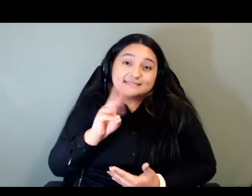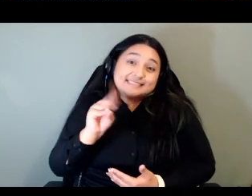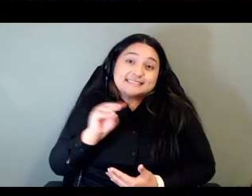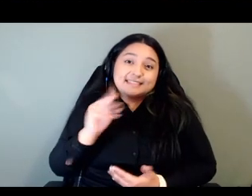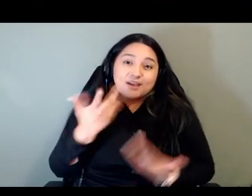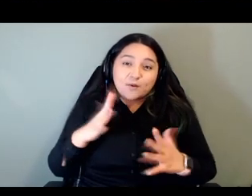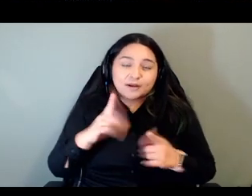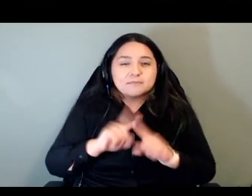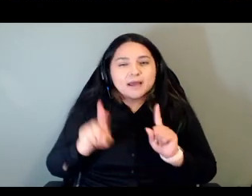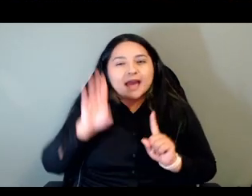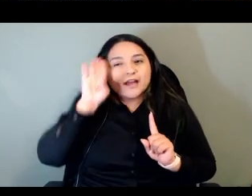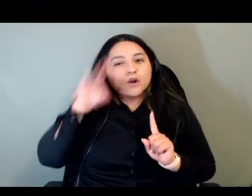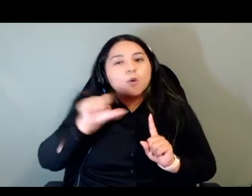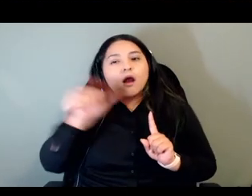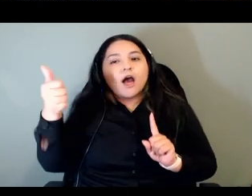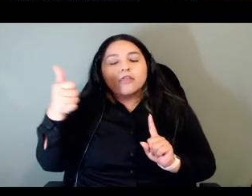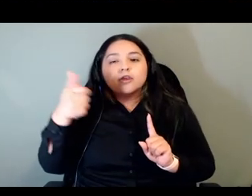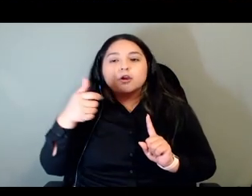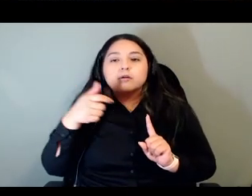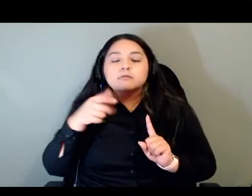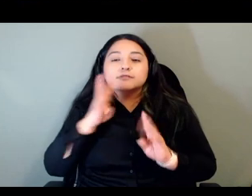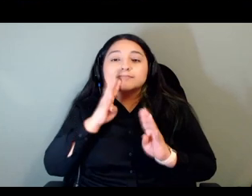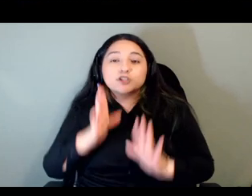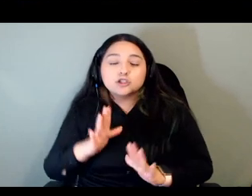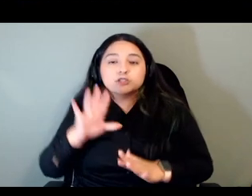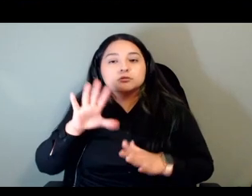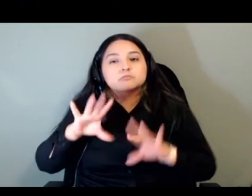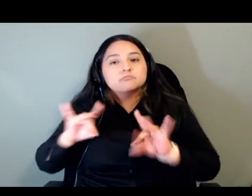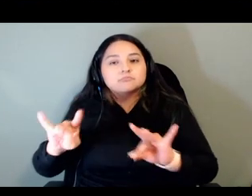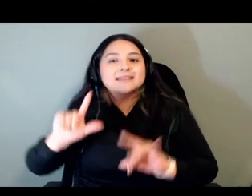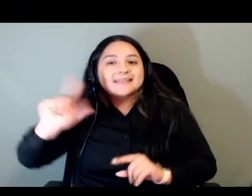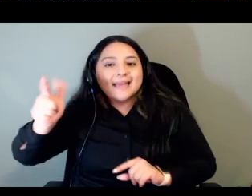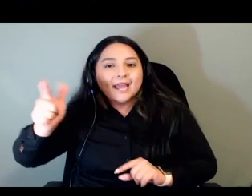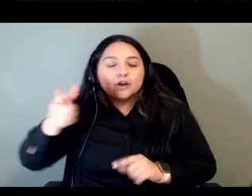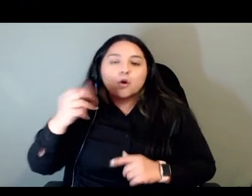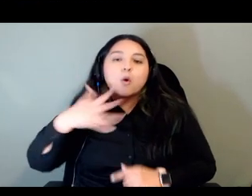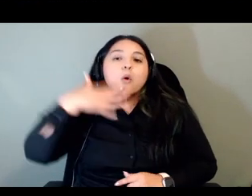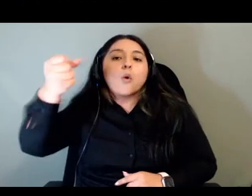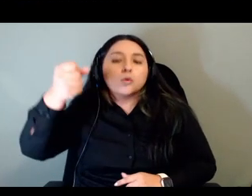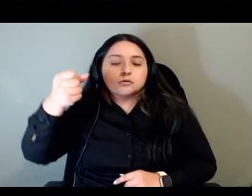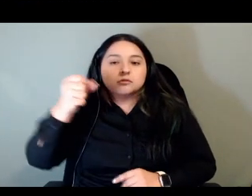latent speakers or older people that people with me that never got a chance to learn the